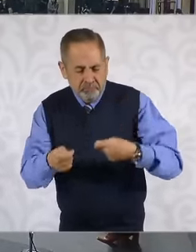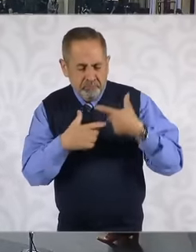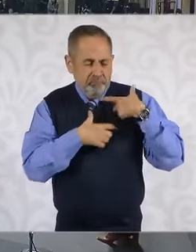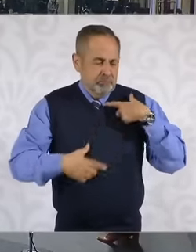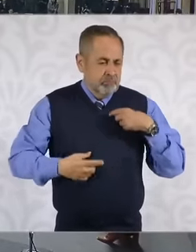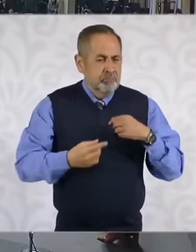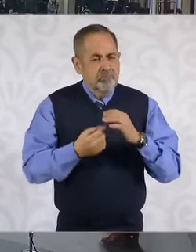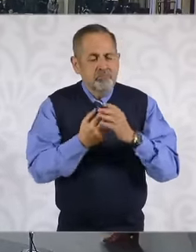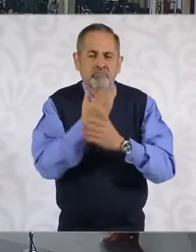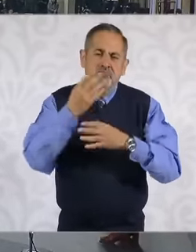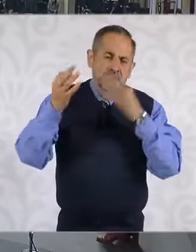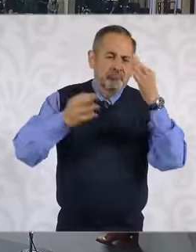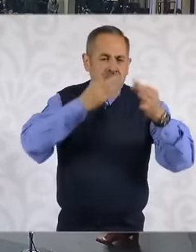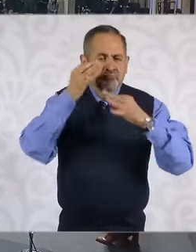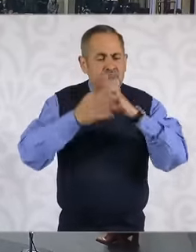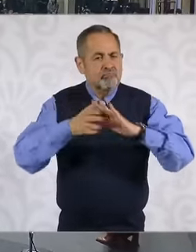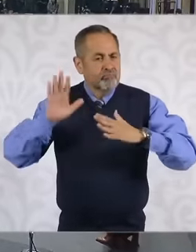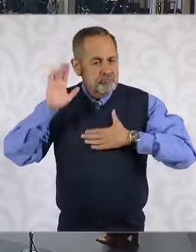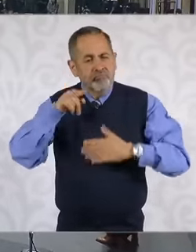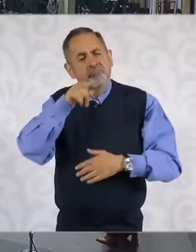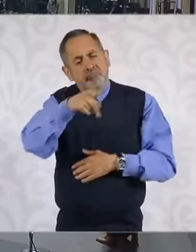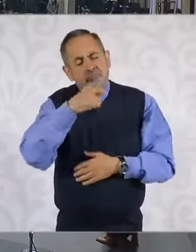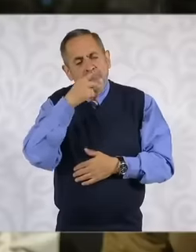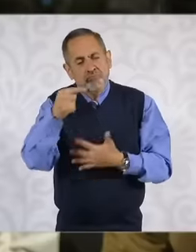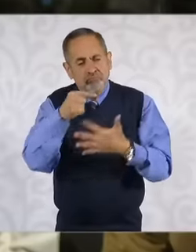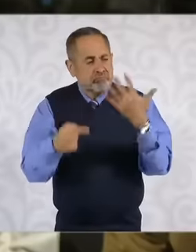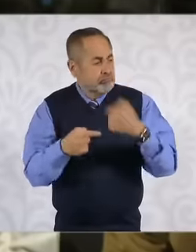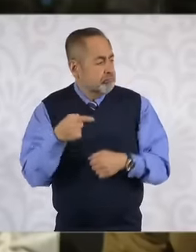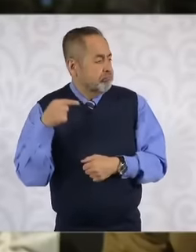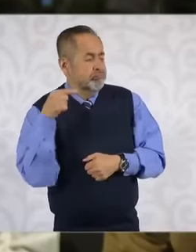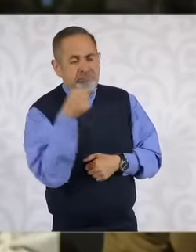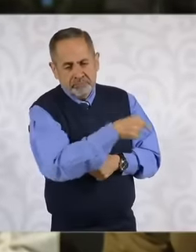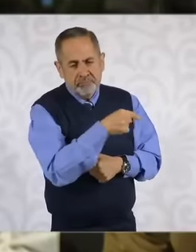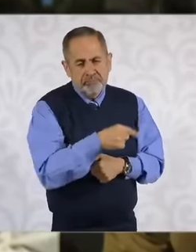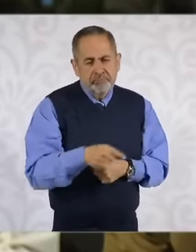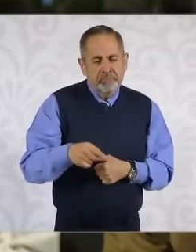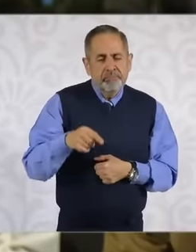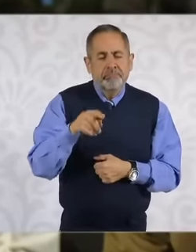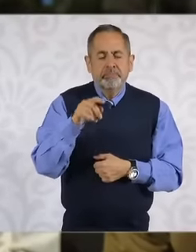issue of the Reform of the judiciary And not only me, other colleagues go